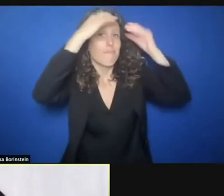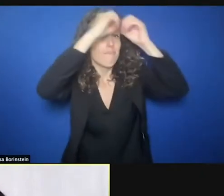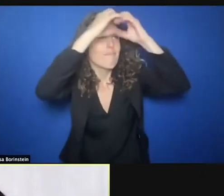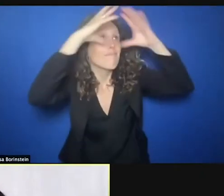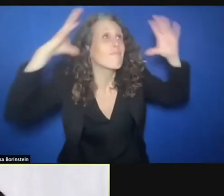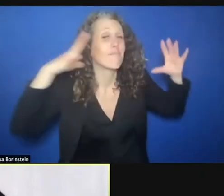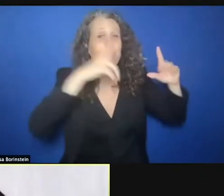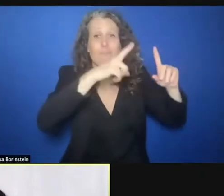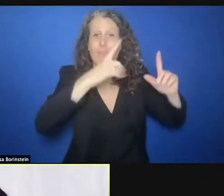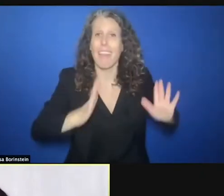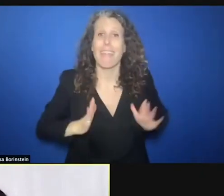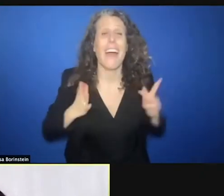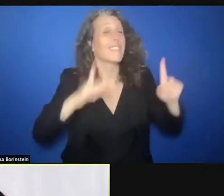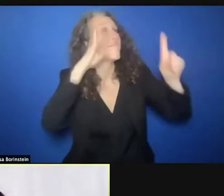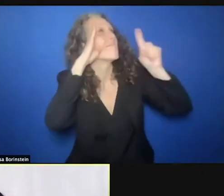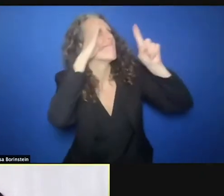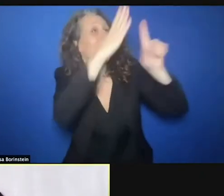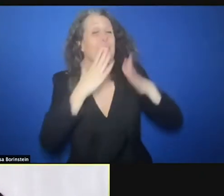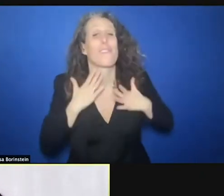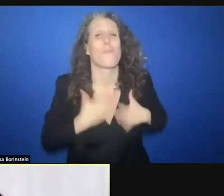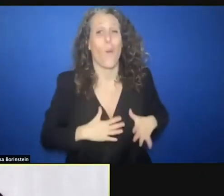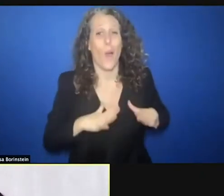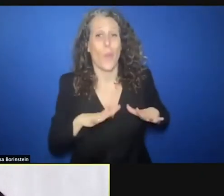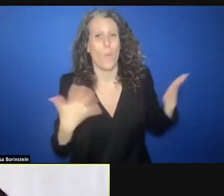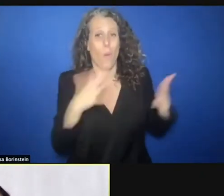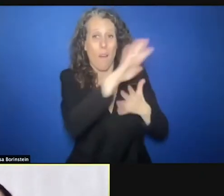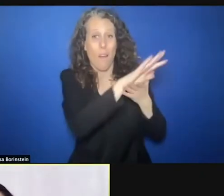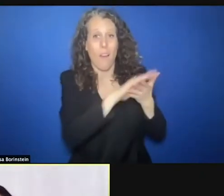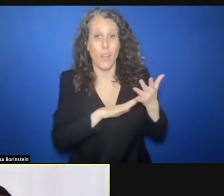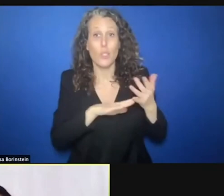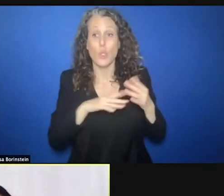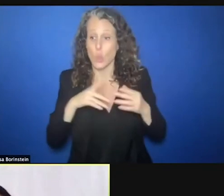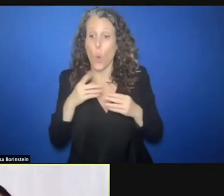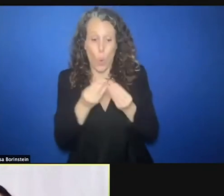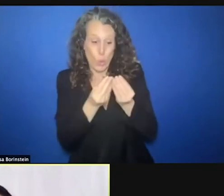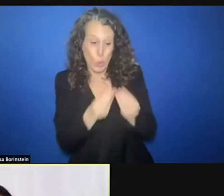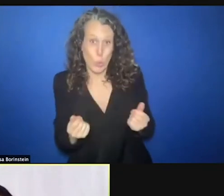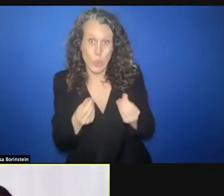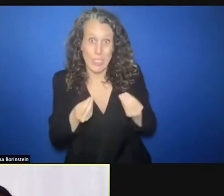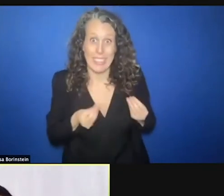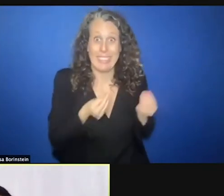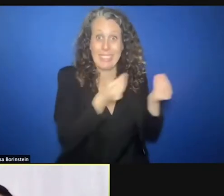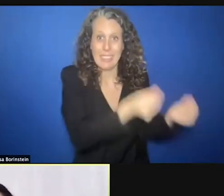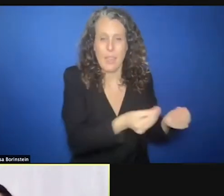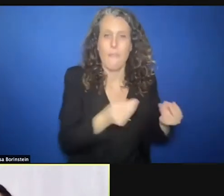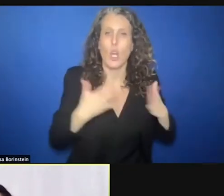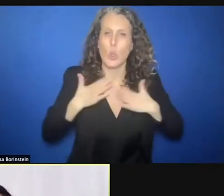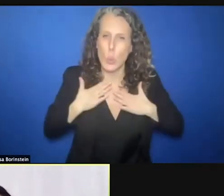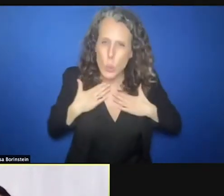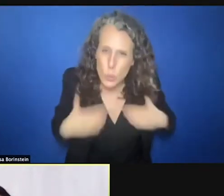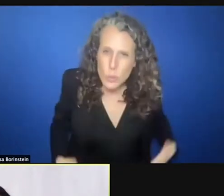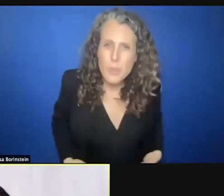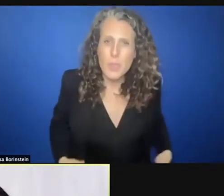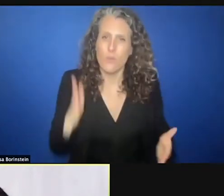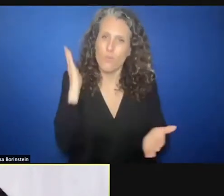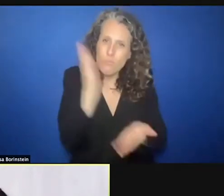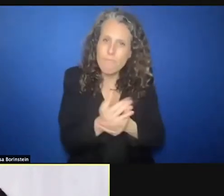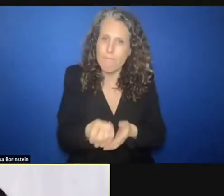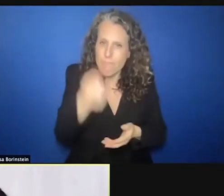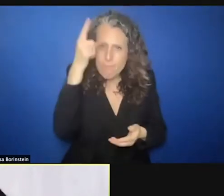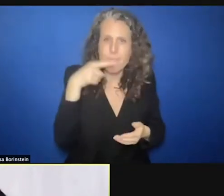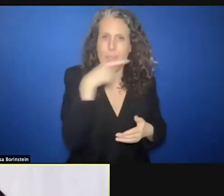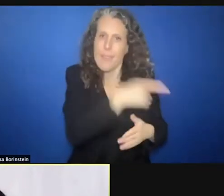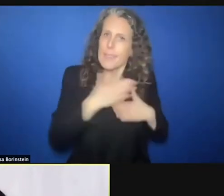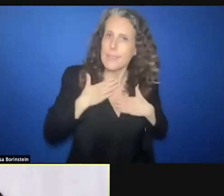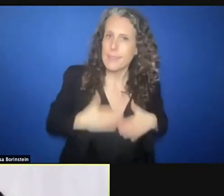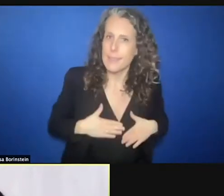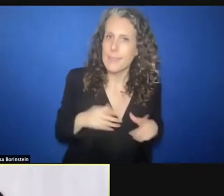in order to come up with a humans that brings us closer together to understand their needs,